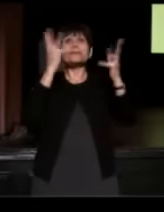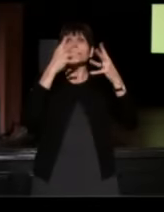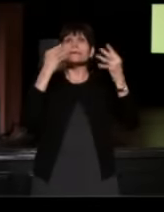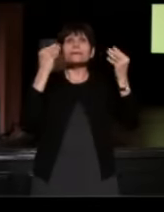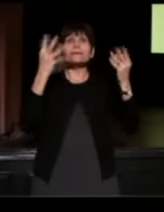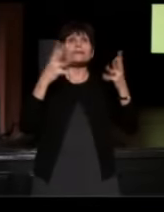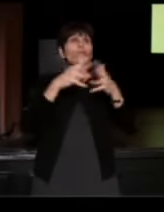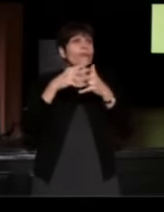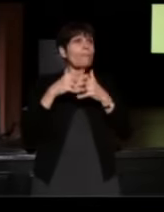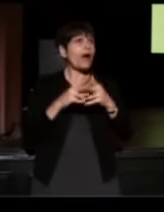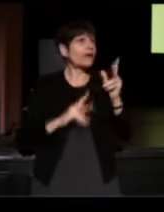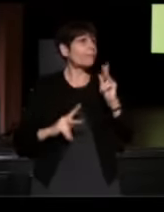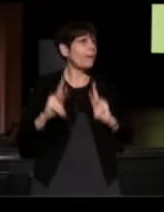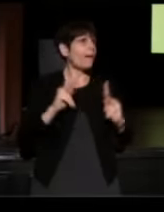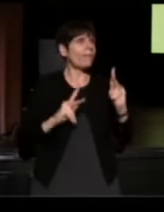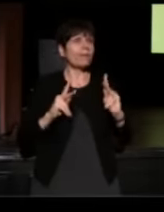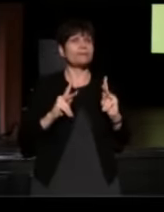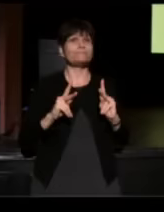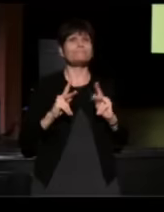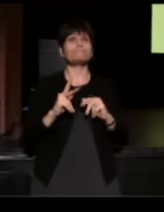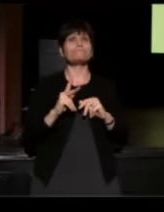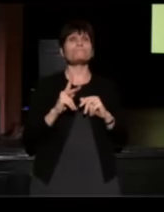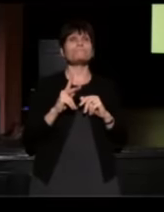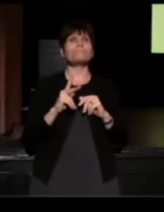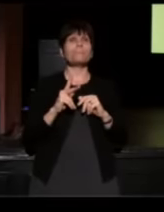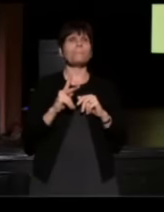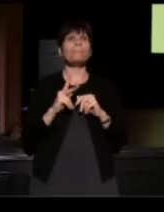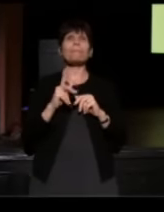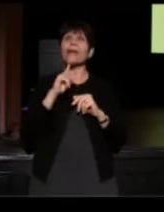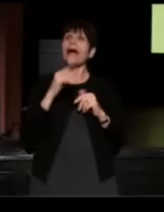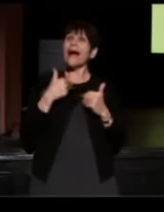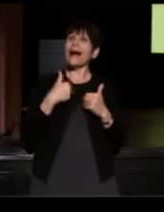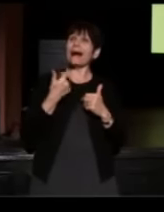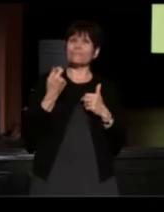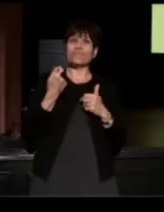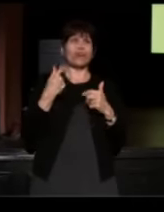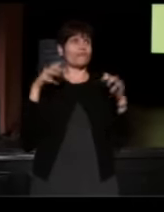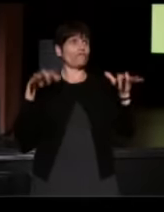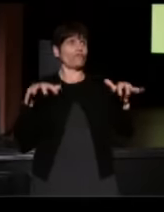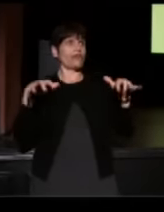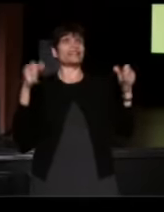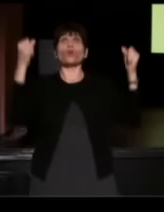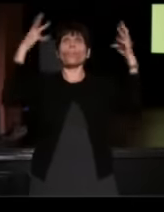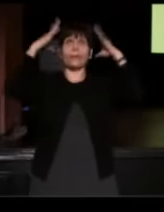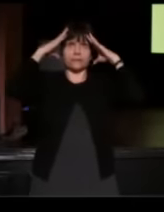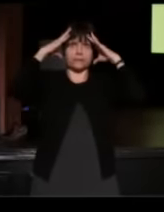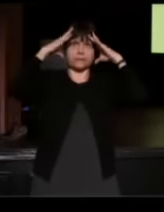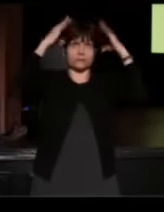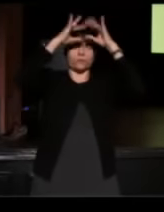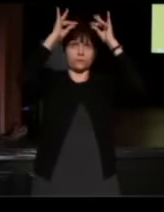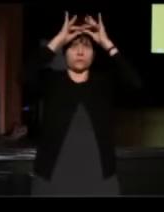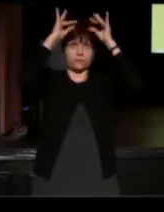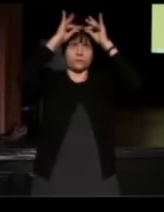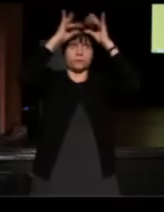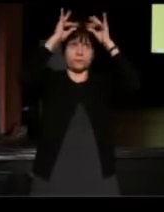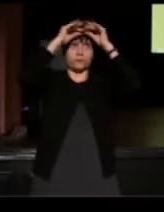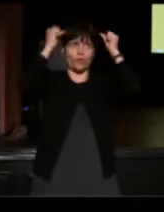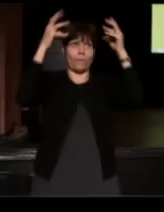I want to play one-- like I'm starting to freak out because I have so many stories I want to play and we're running out of time.